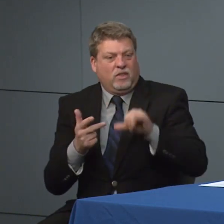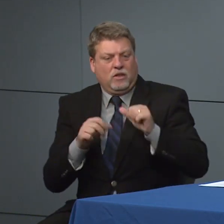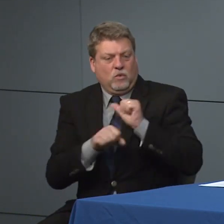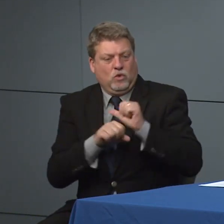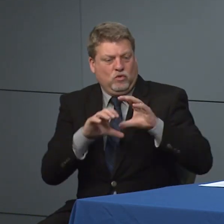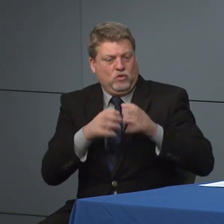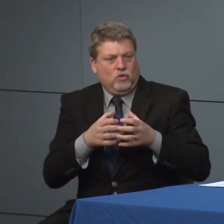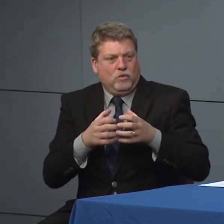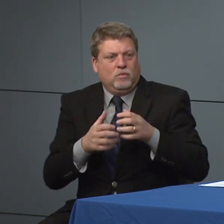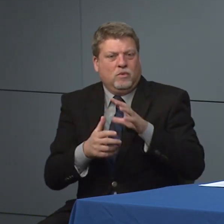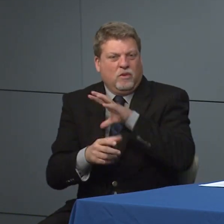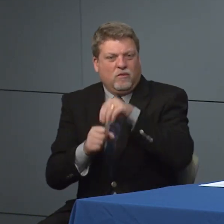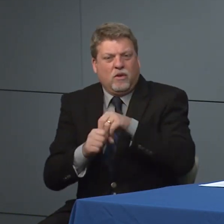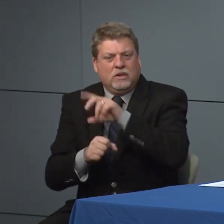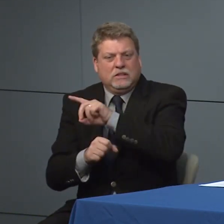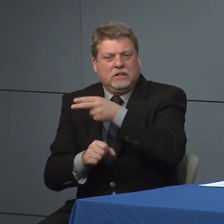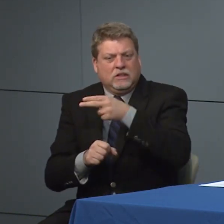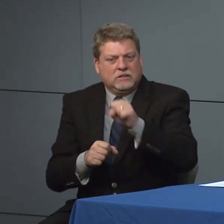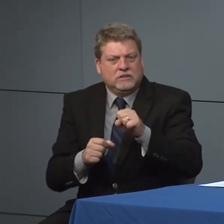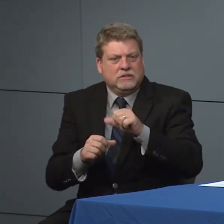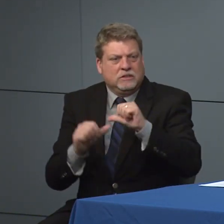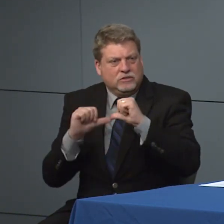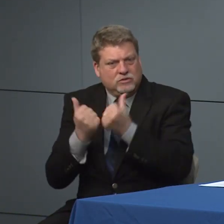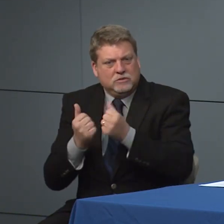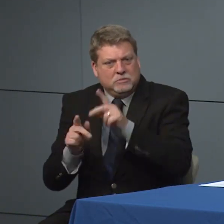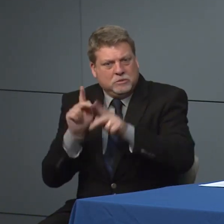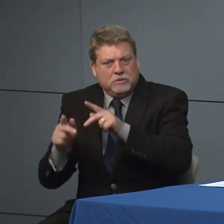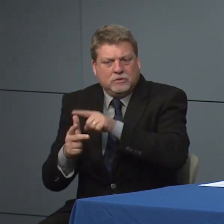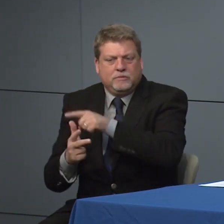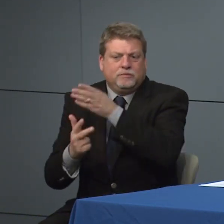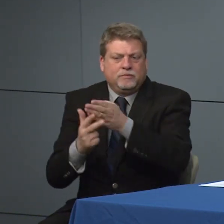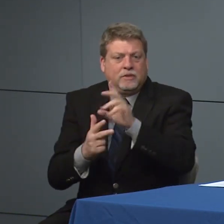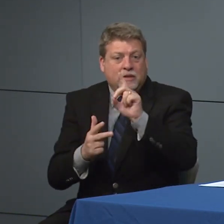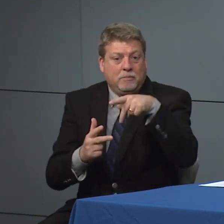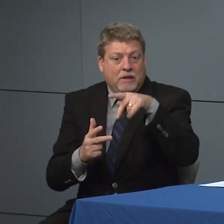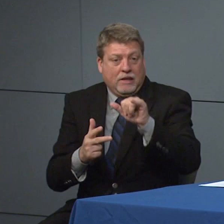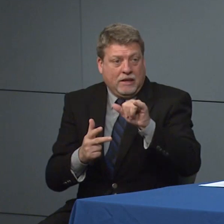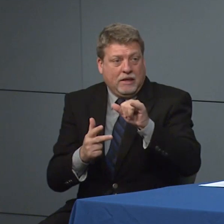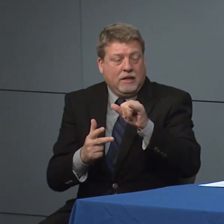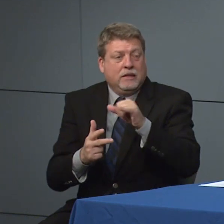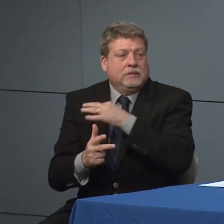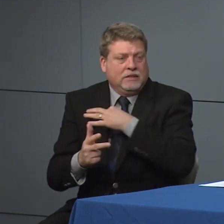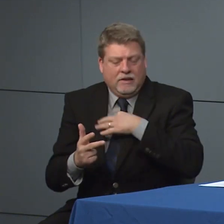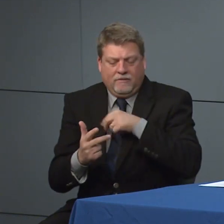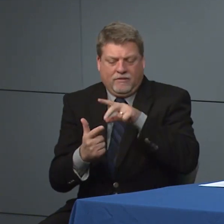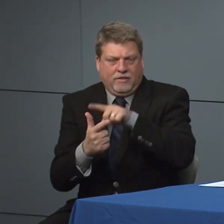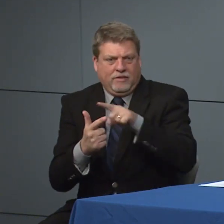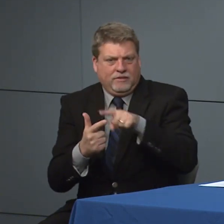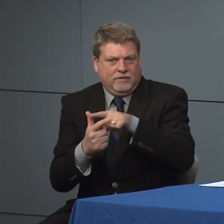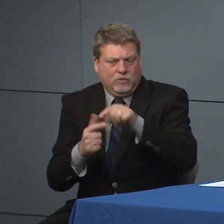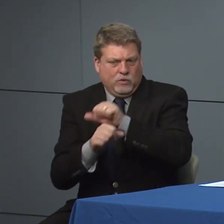which is across DHS and the Department of Public instruction is looking into that and tackling and see how